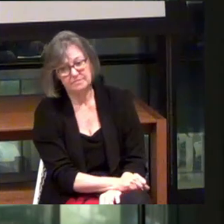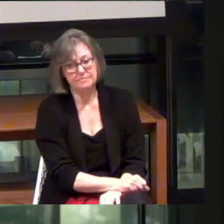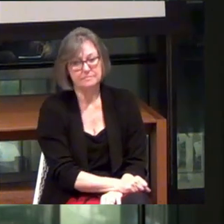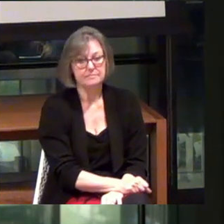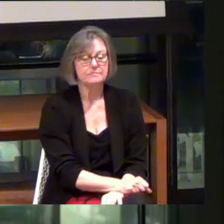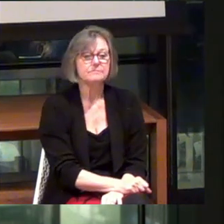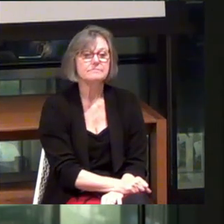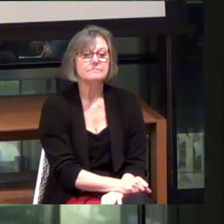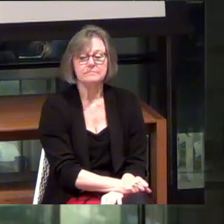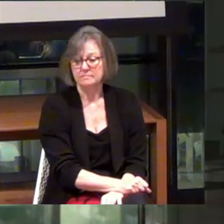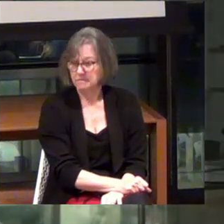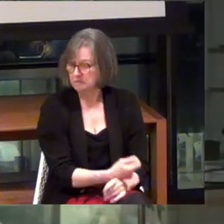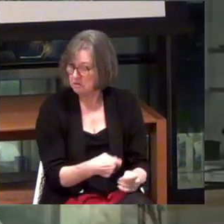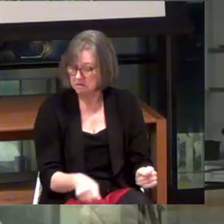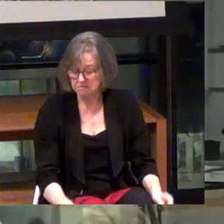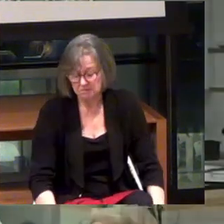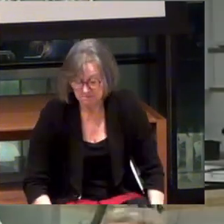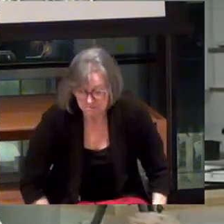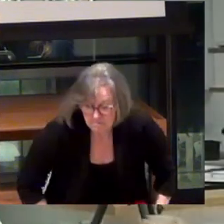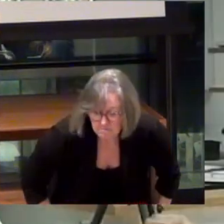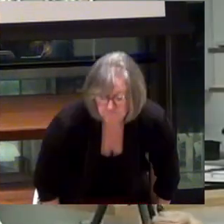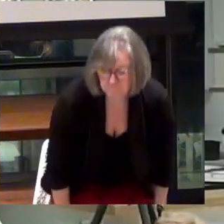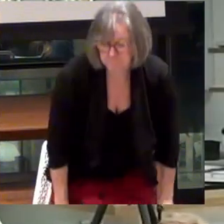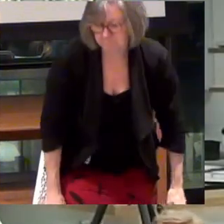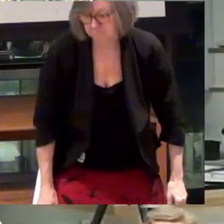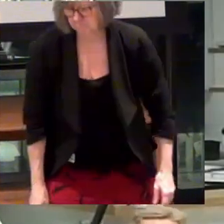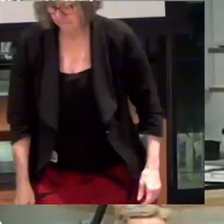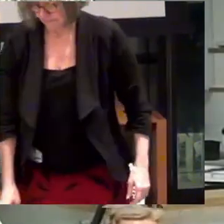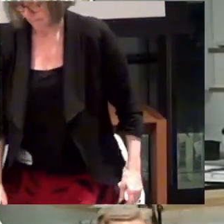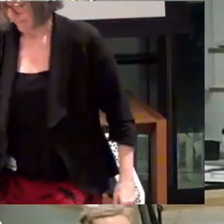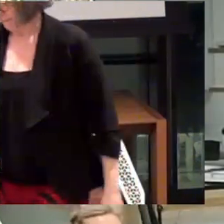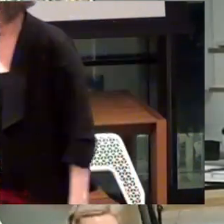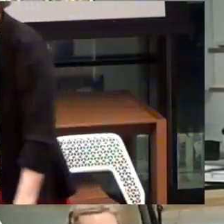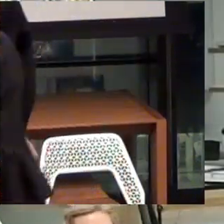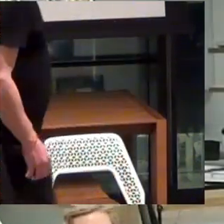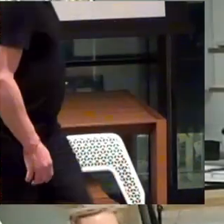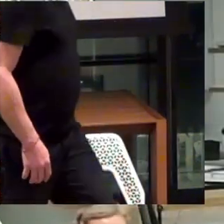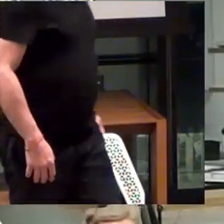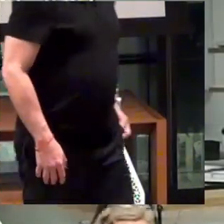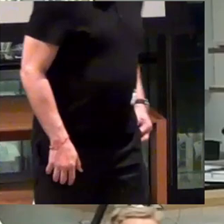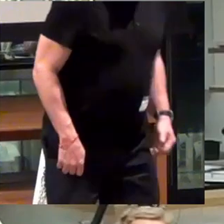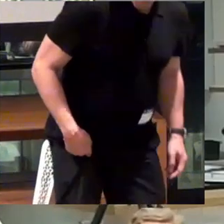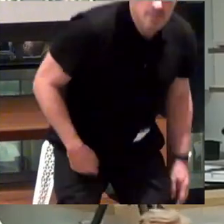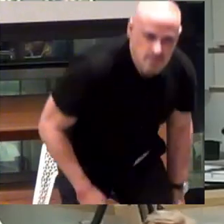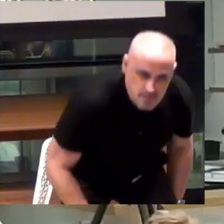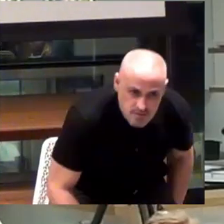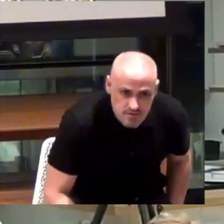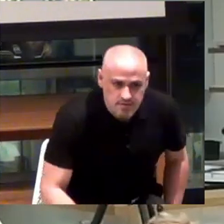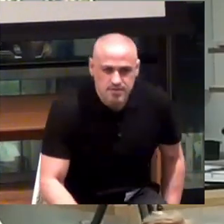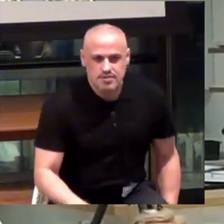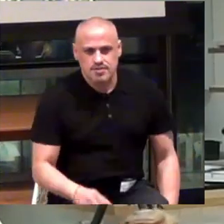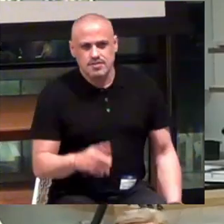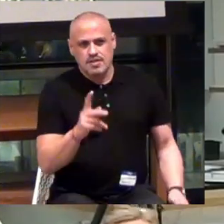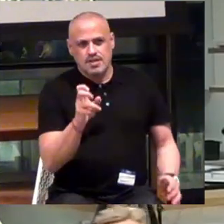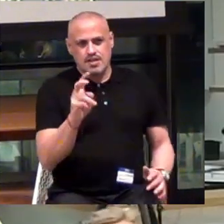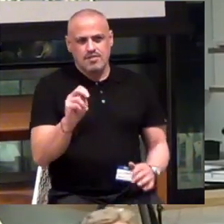That's part of the goal. Great. Hi. Pardon my throat. I'm Kevin Blemel.